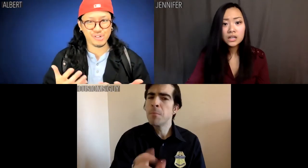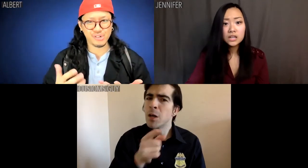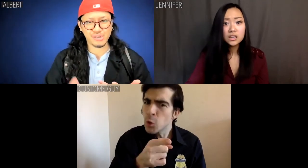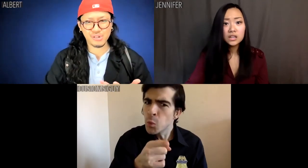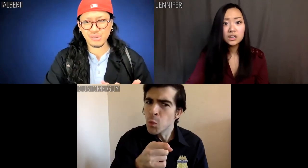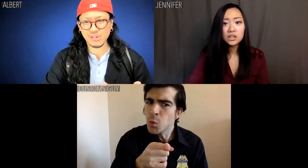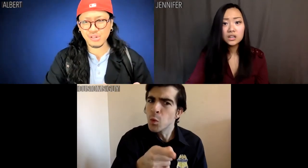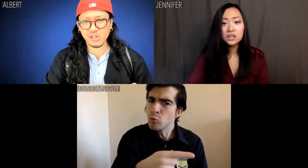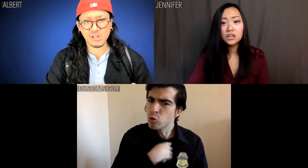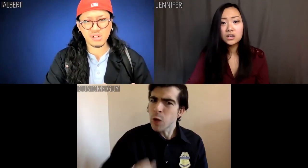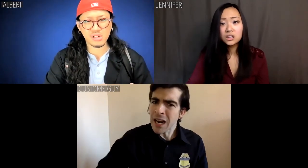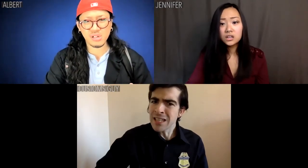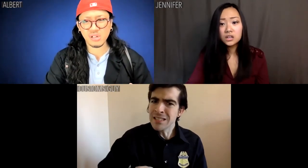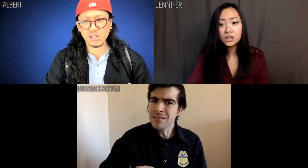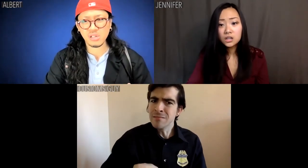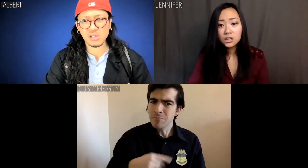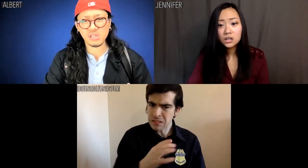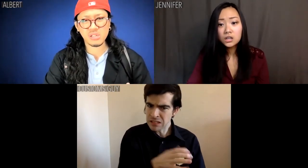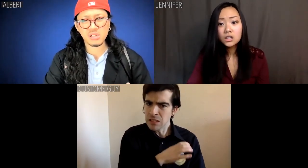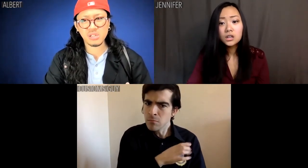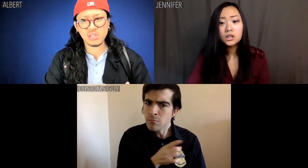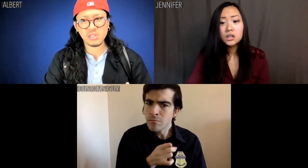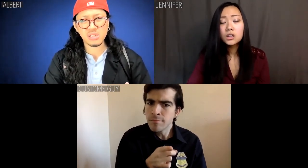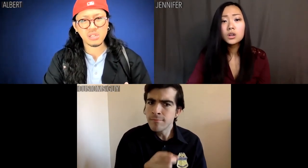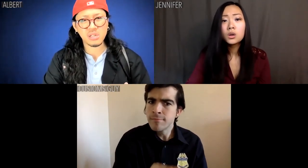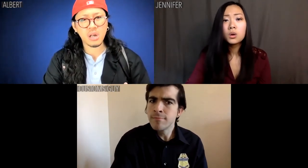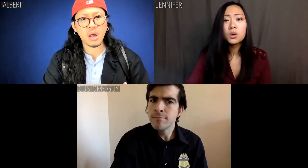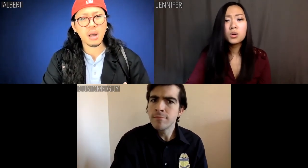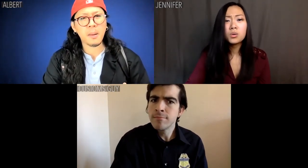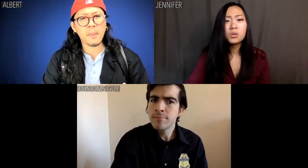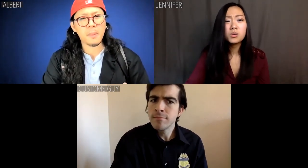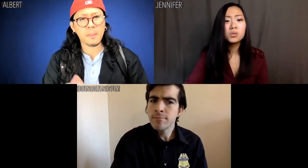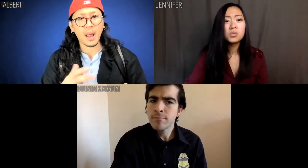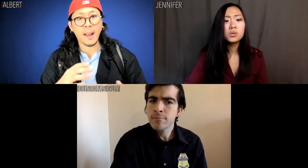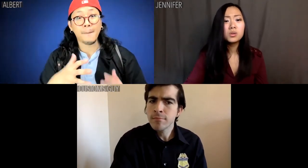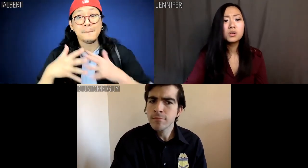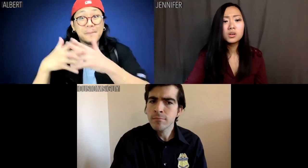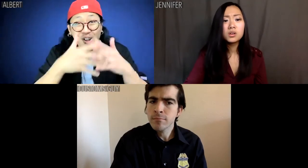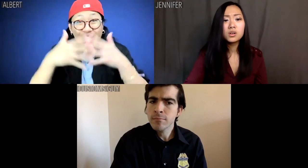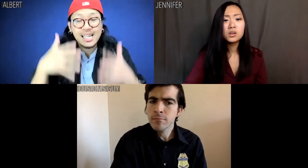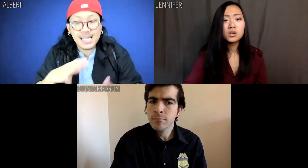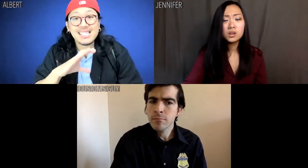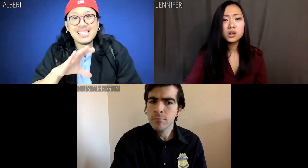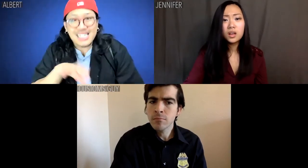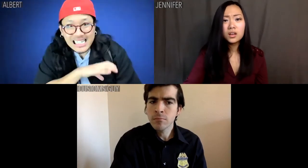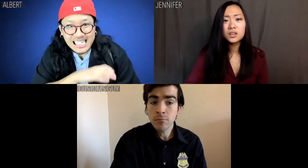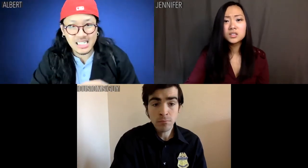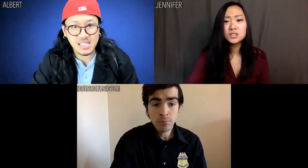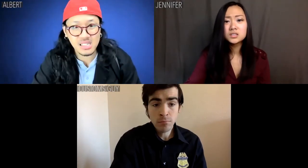Customs guy: Chinese citizens. Albert: American citizens.